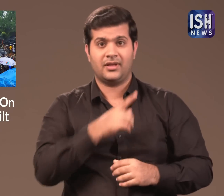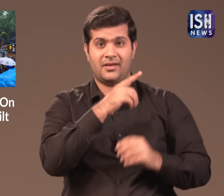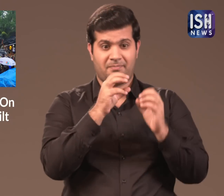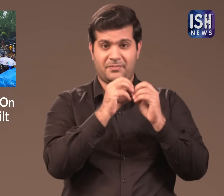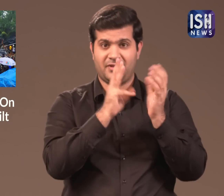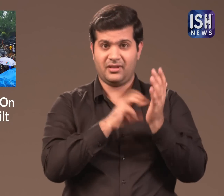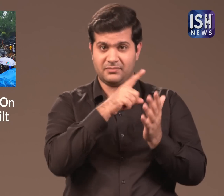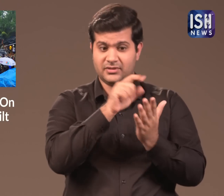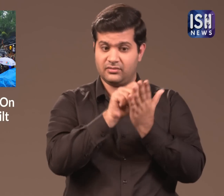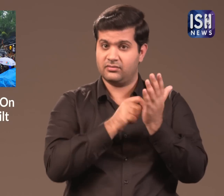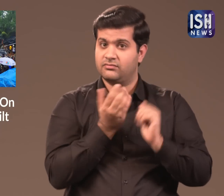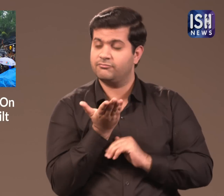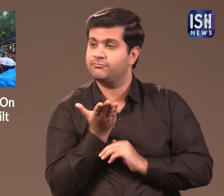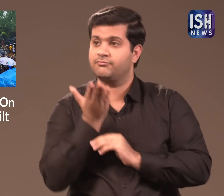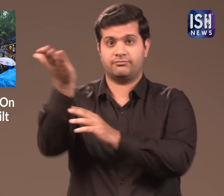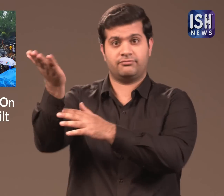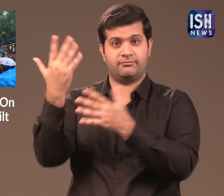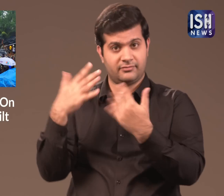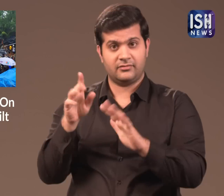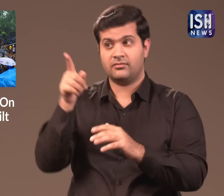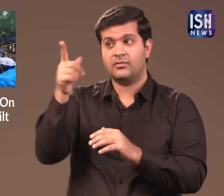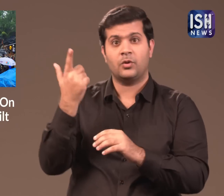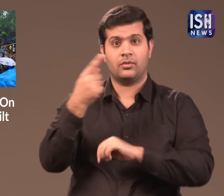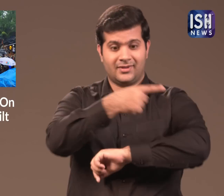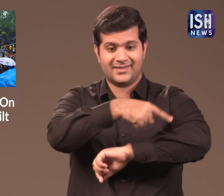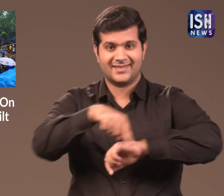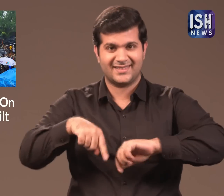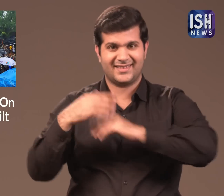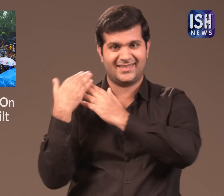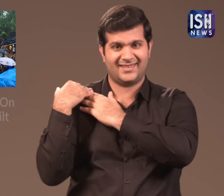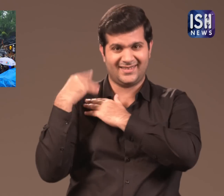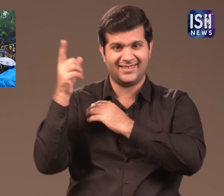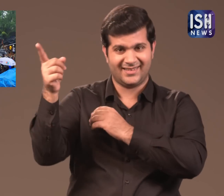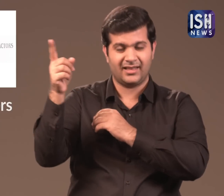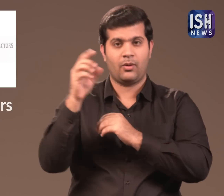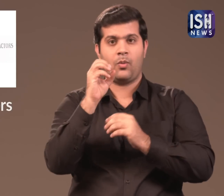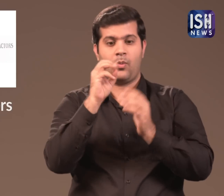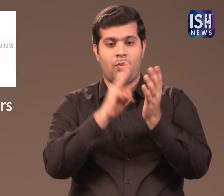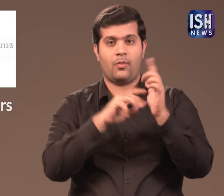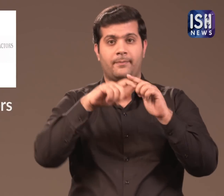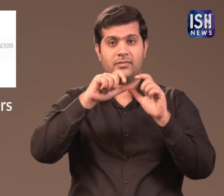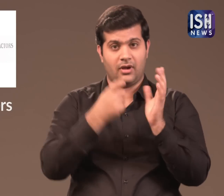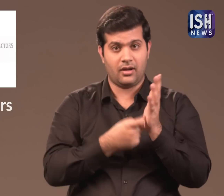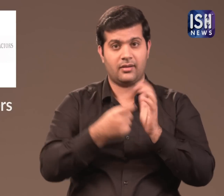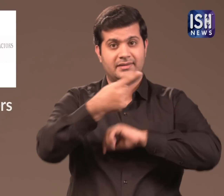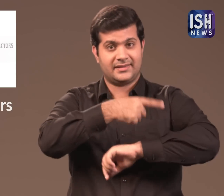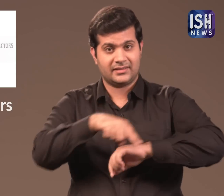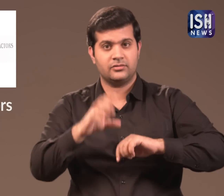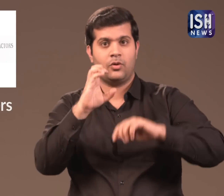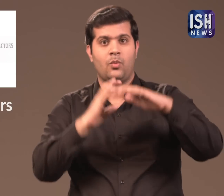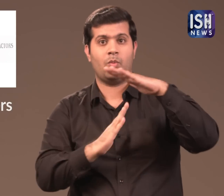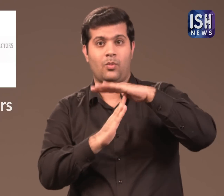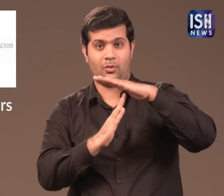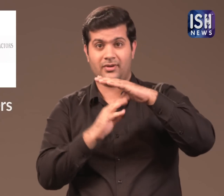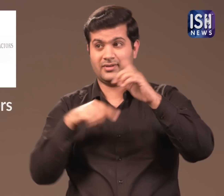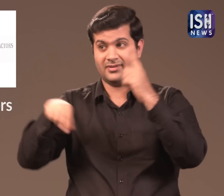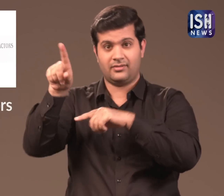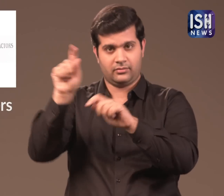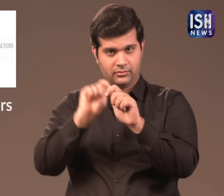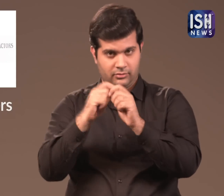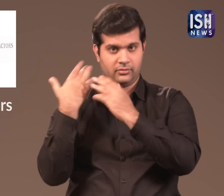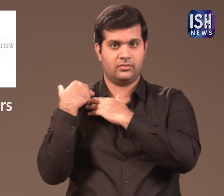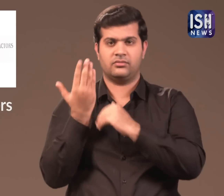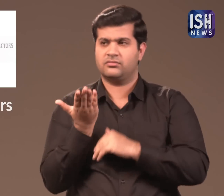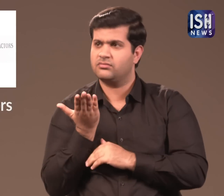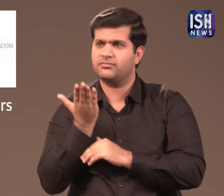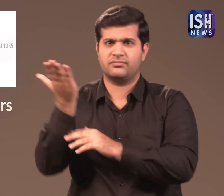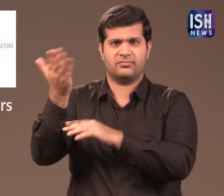The BMC have issued a notice to Omkar Engineers & Contractors who built the wall